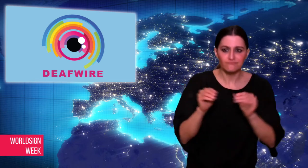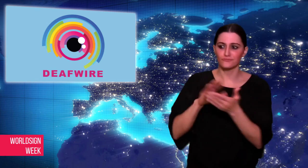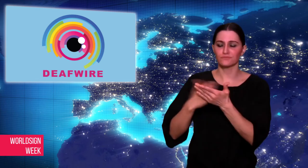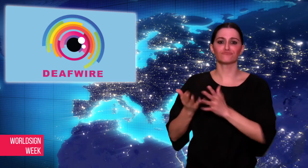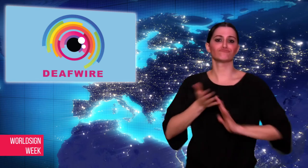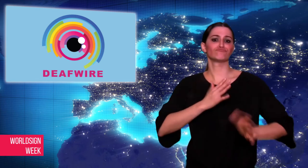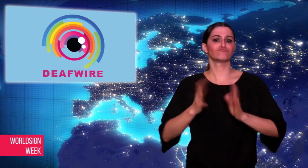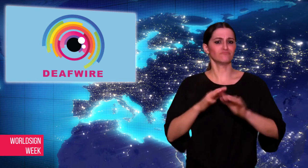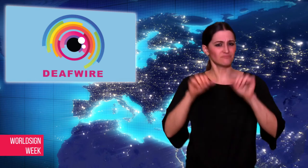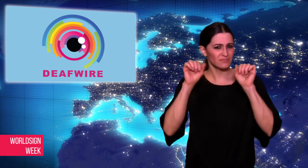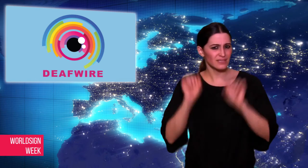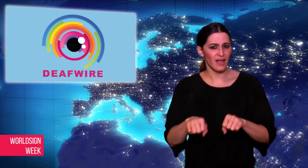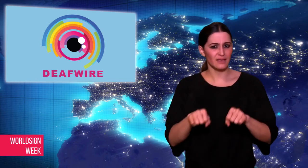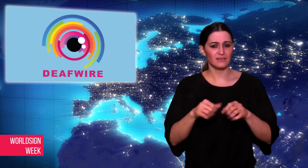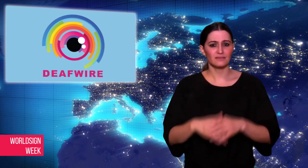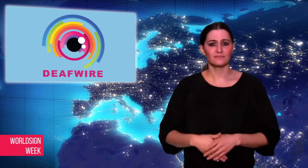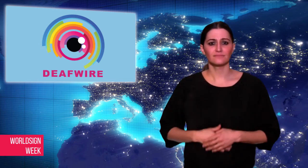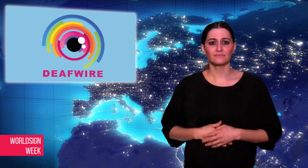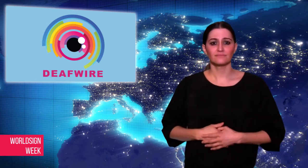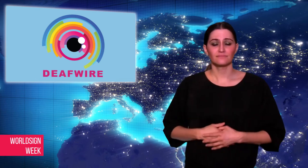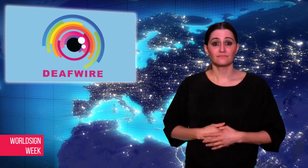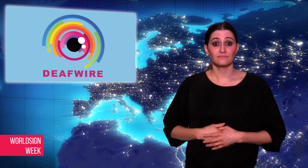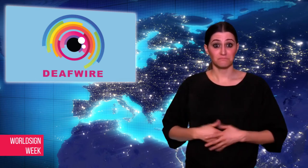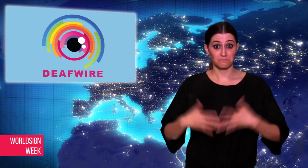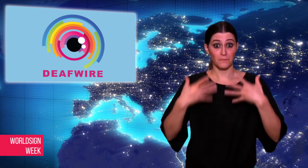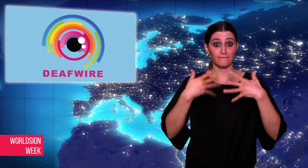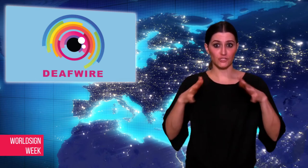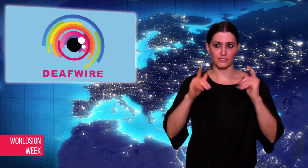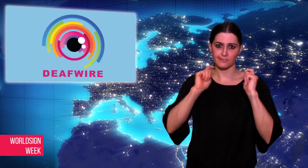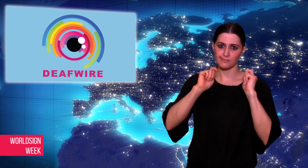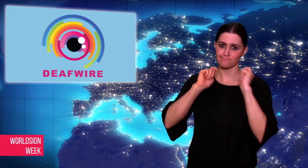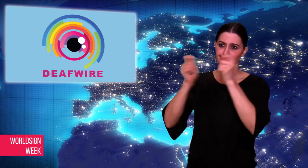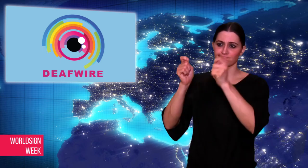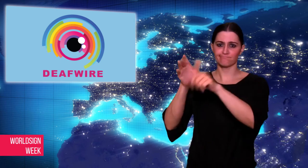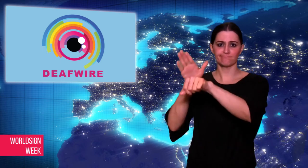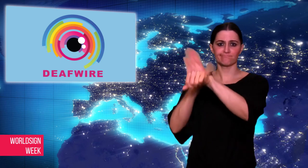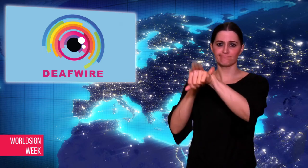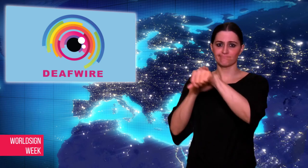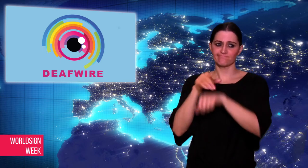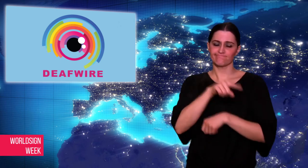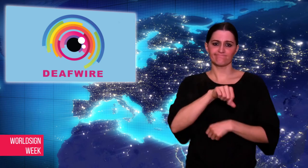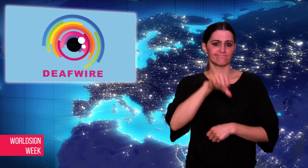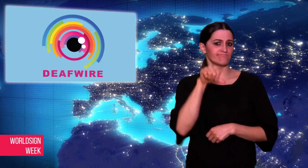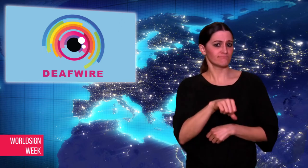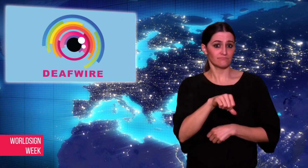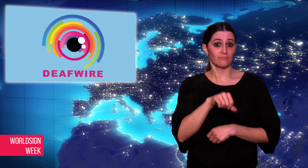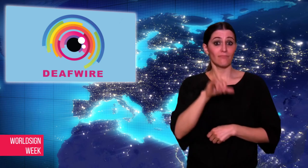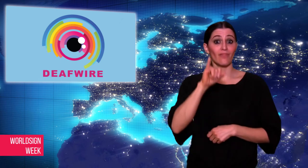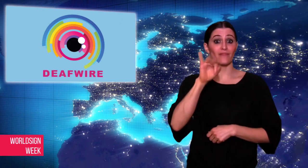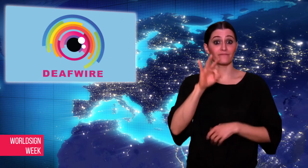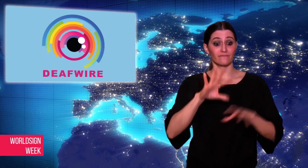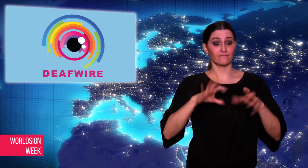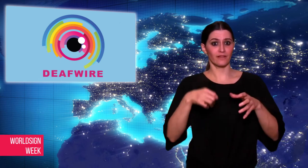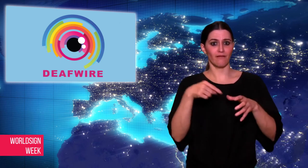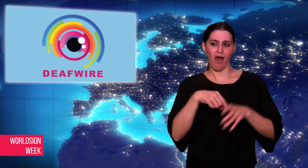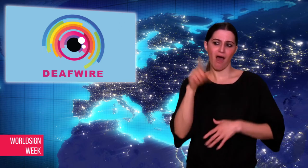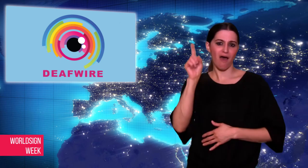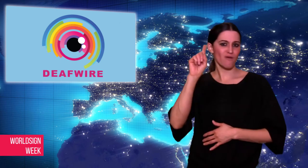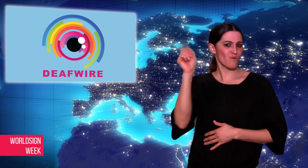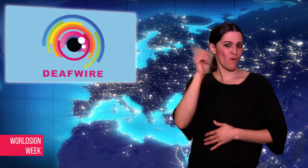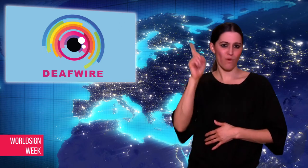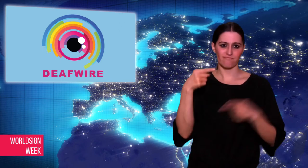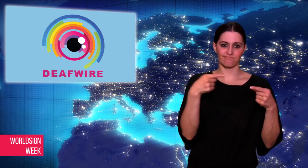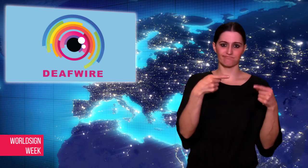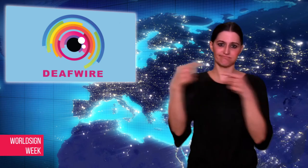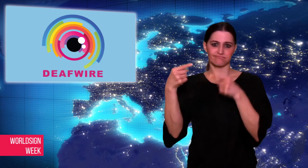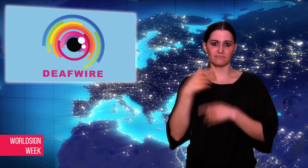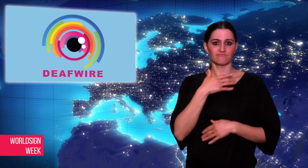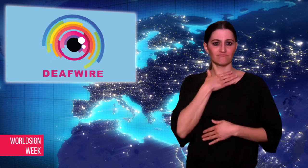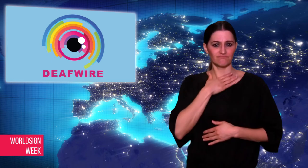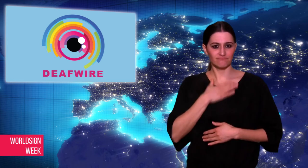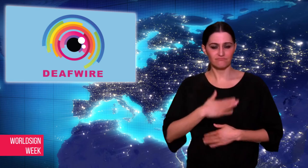interpreters. If challenged, this